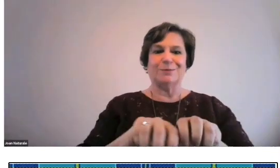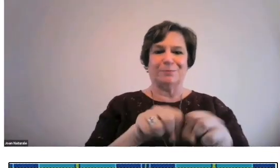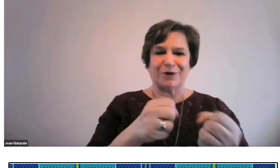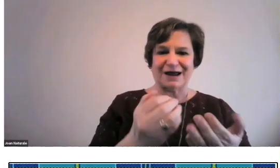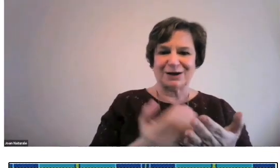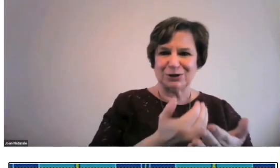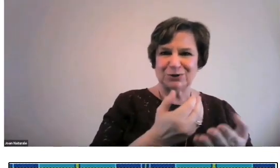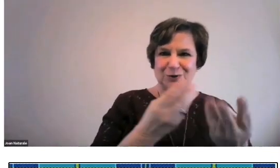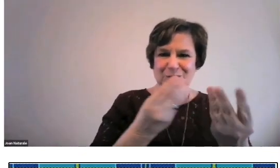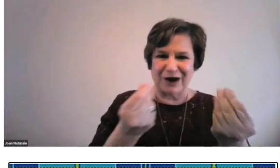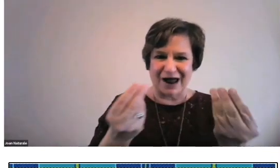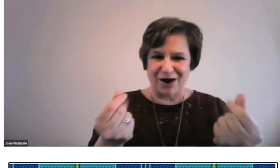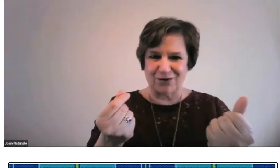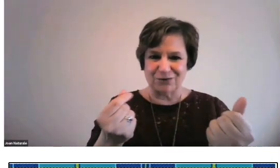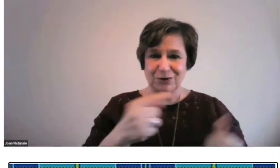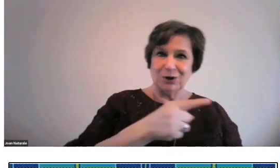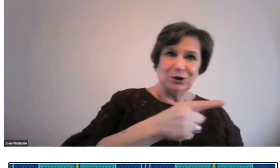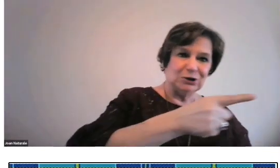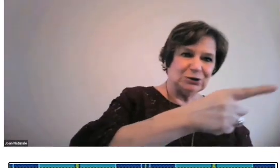And you all can break new ground.